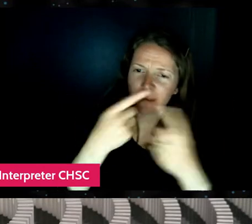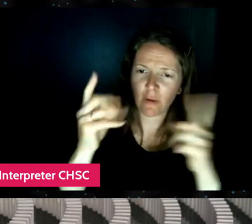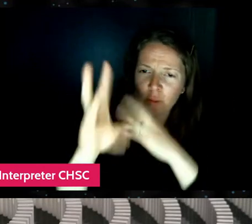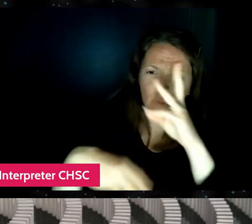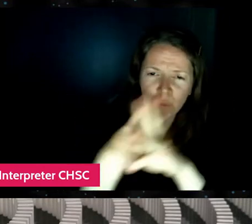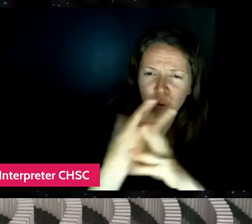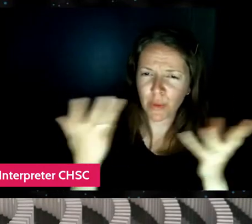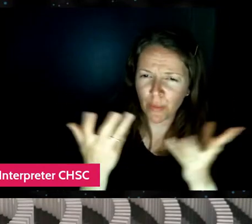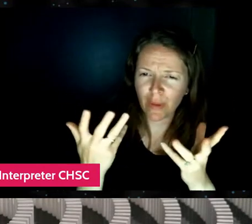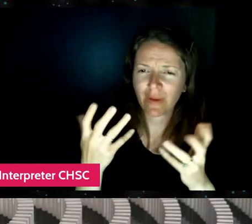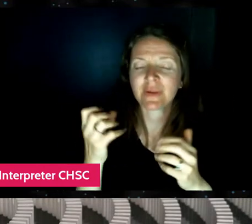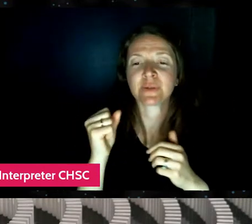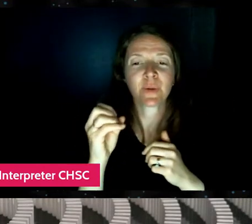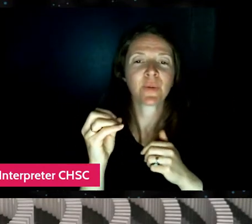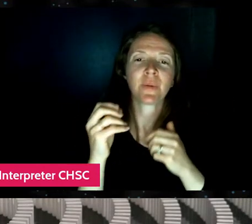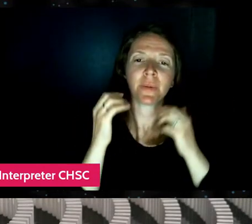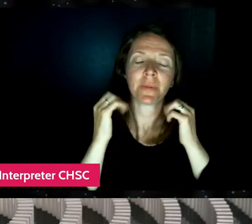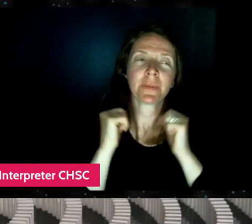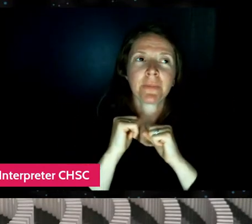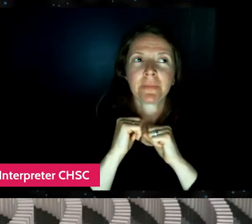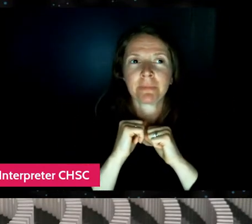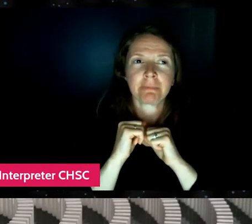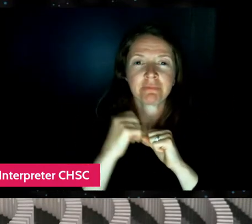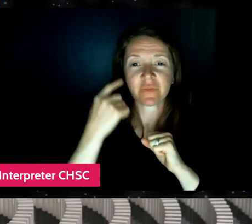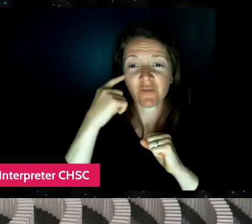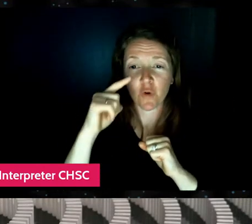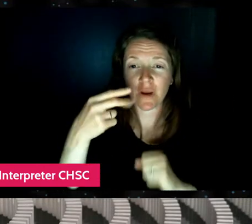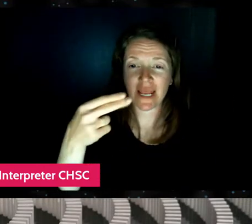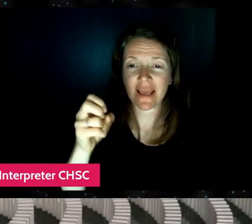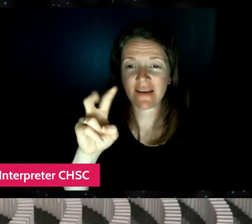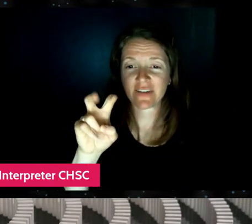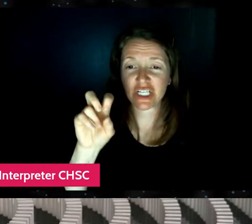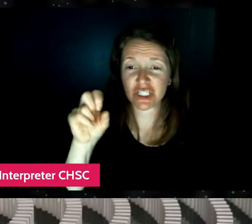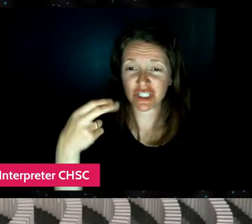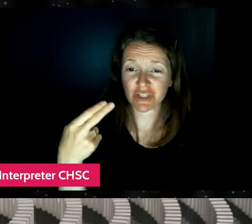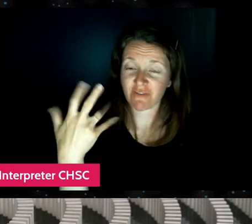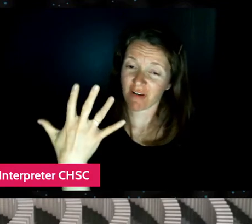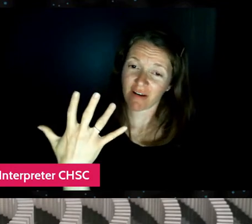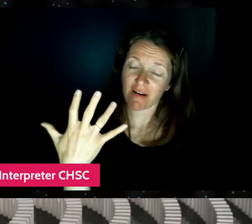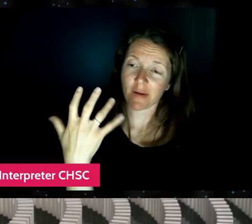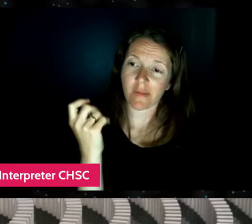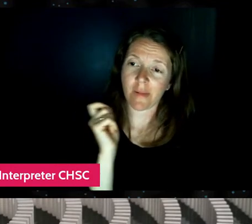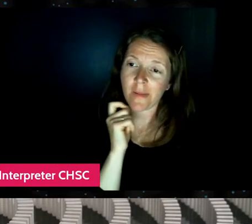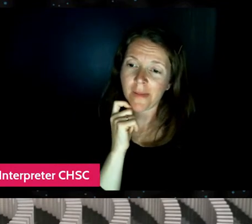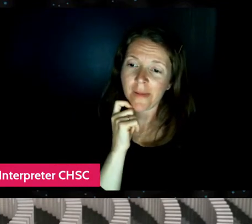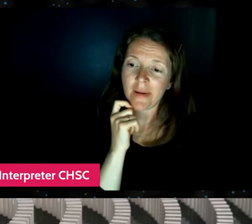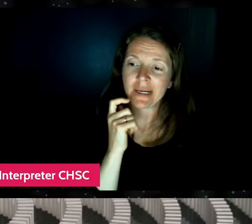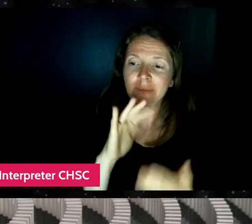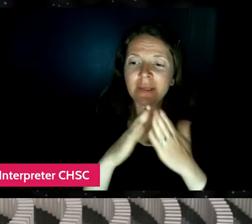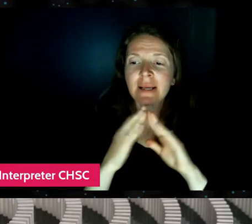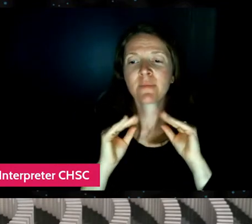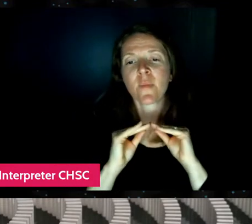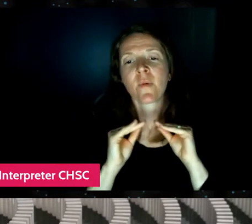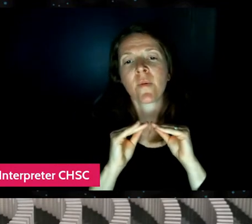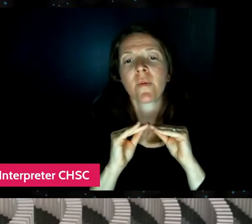So I guess in terms of Hevesh5 it became more of like, okay, well,